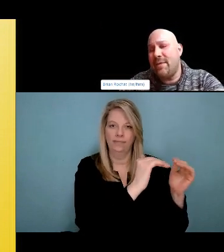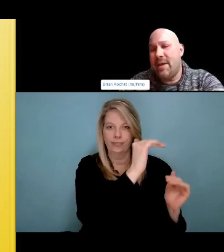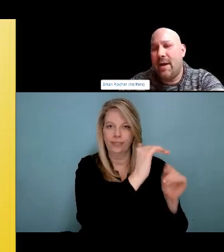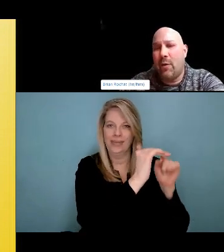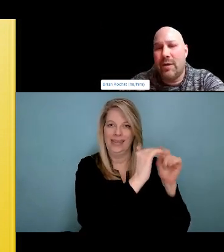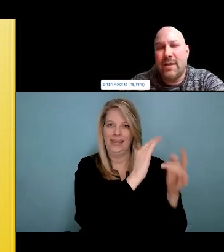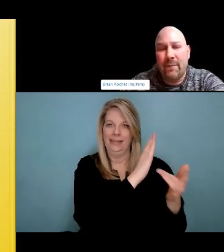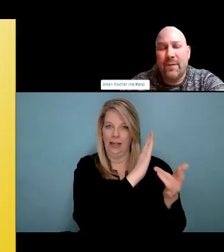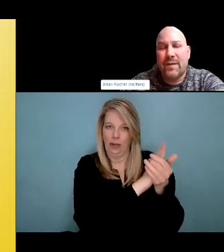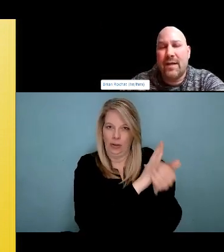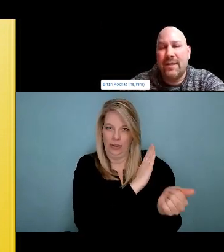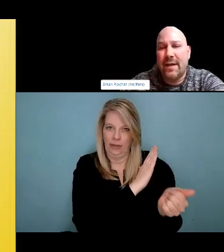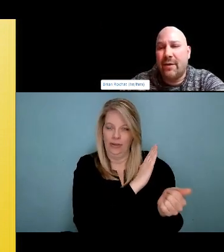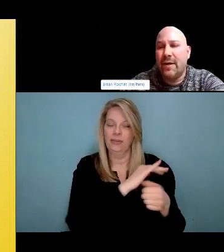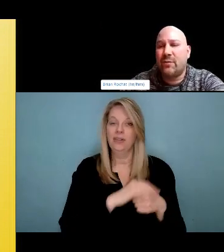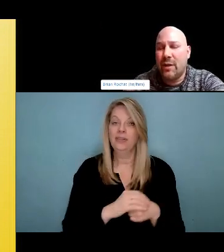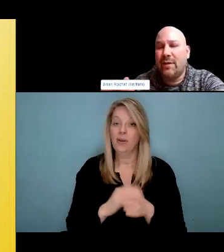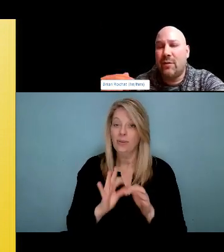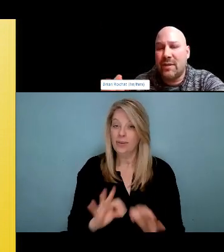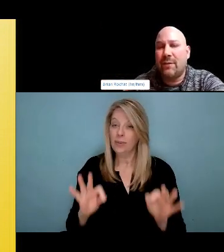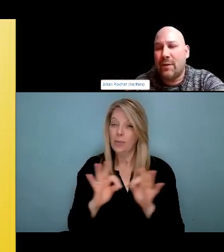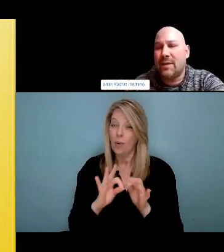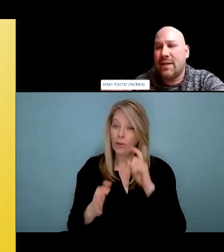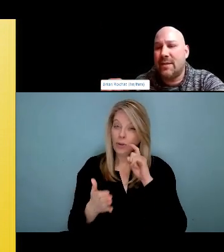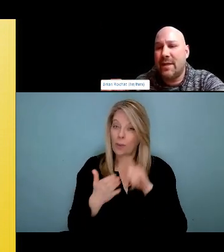and social justice. And so a couple things we like out of this definition is it pulls